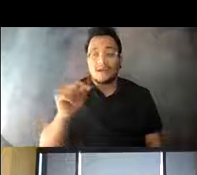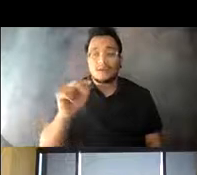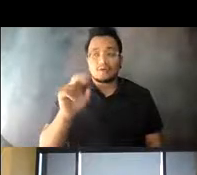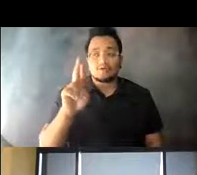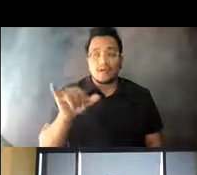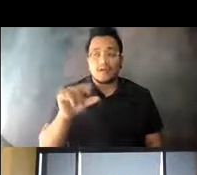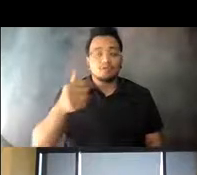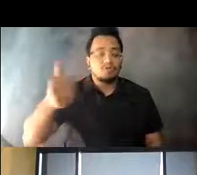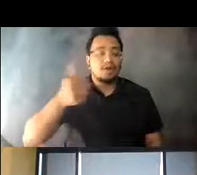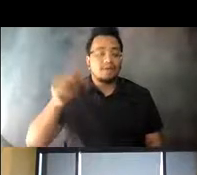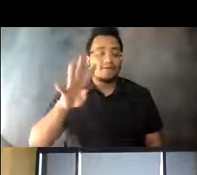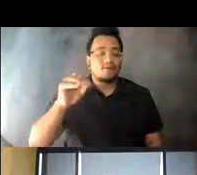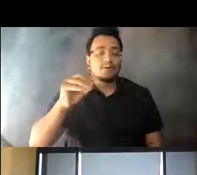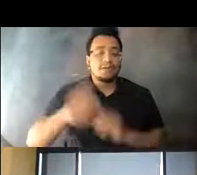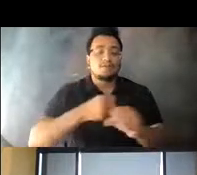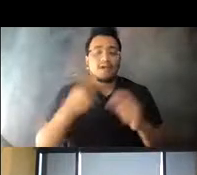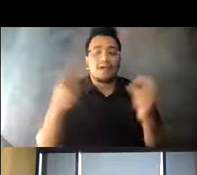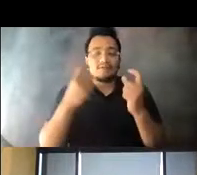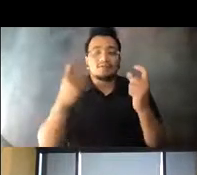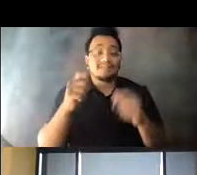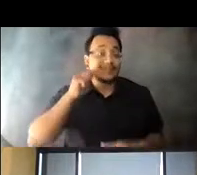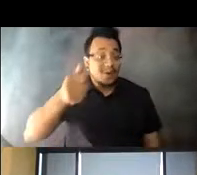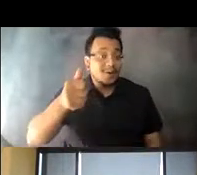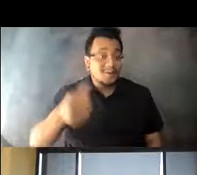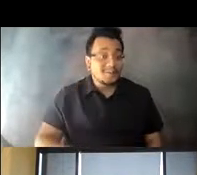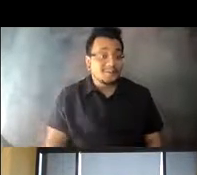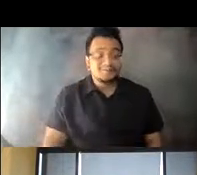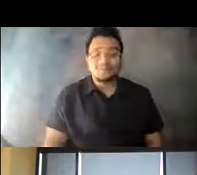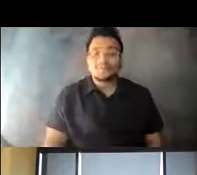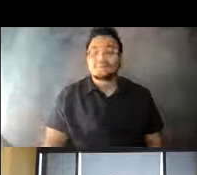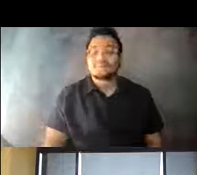a community celebration tomorrow and we 14:44:17 have several events planned in the